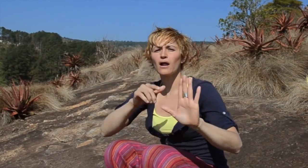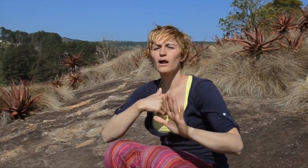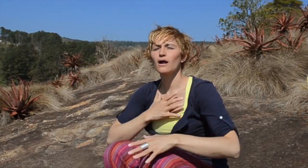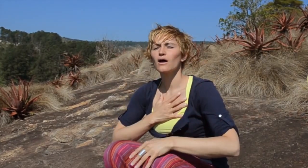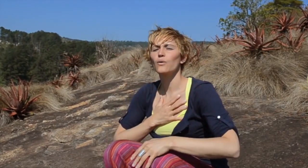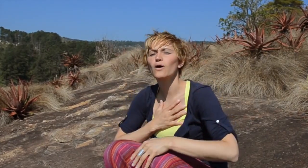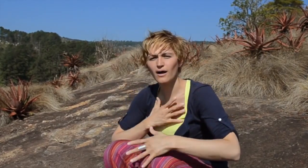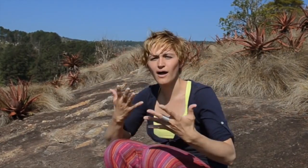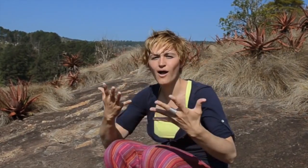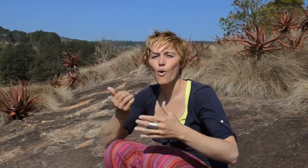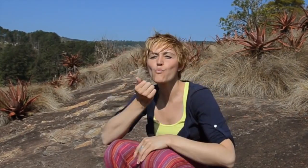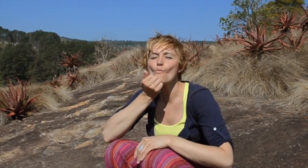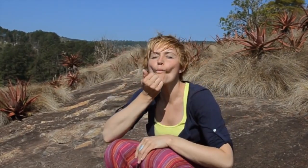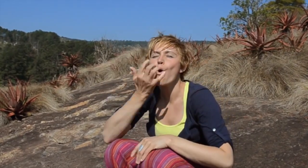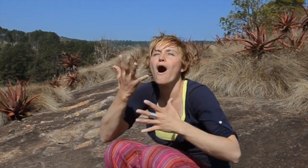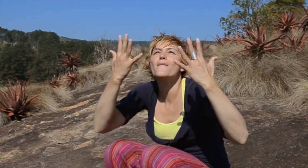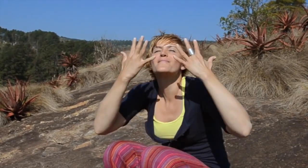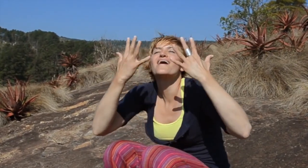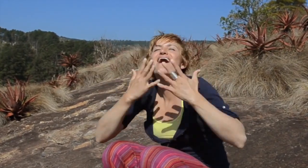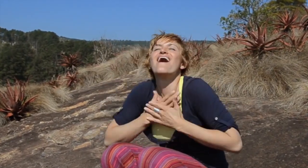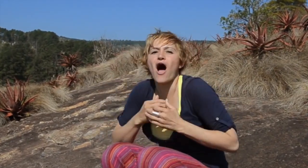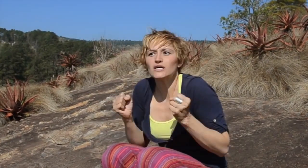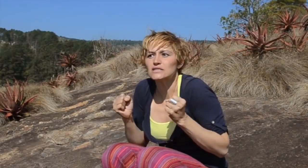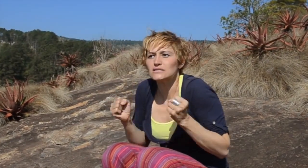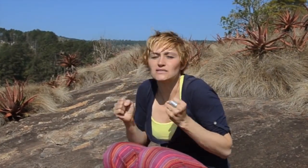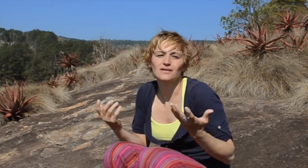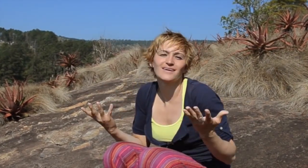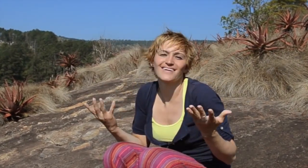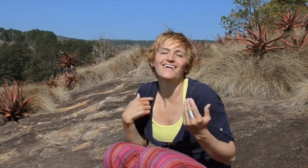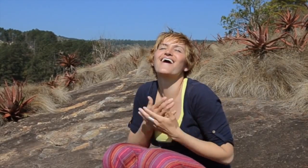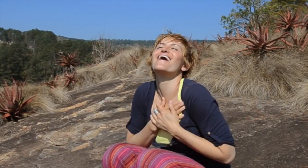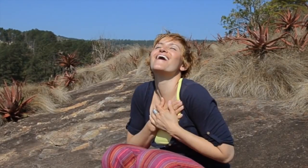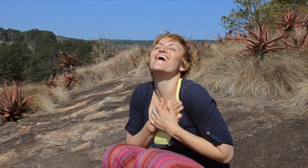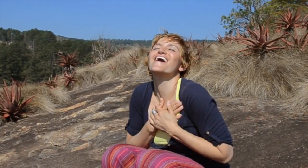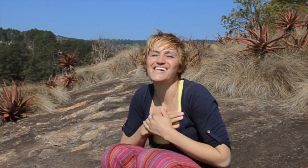I am so loving the warm weather and the sun.